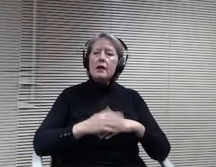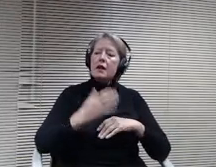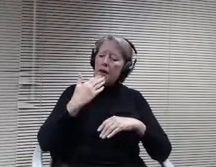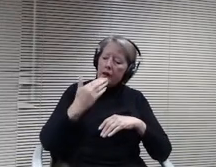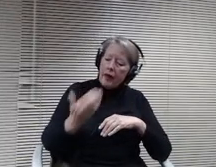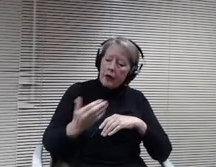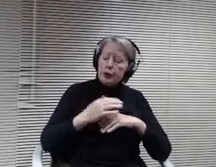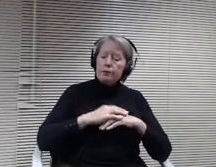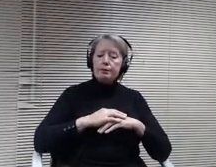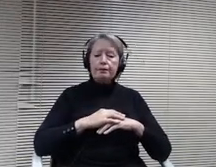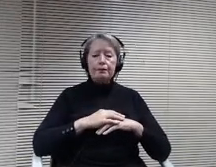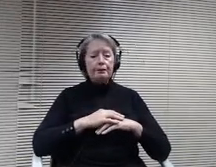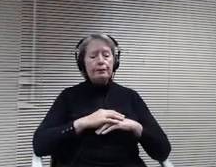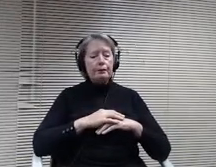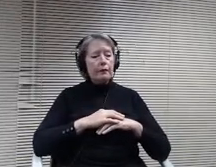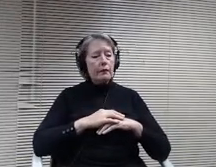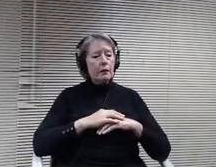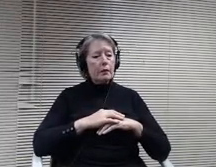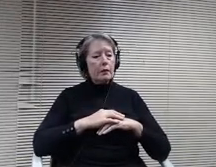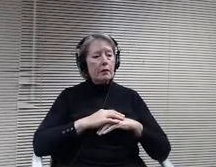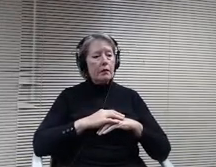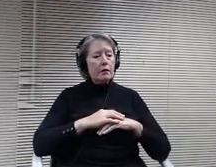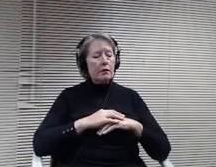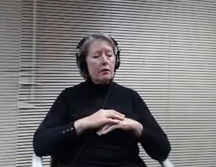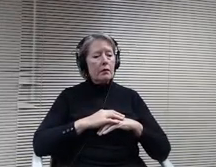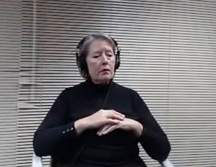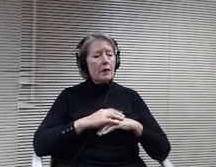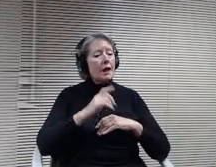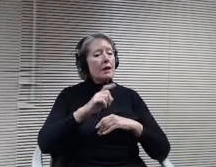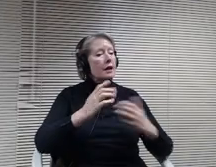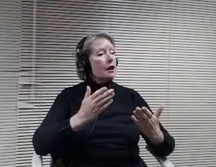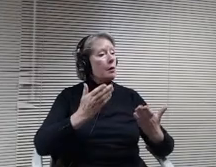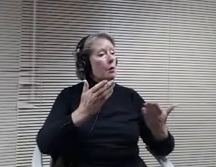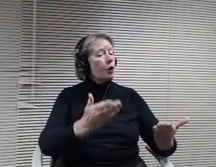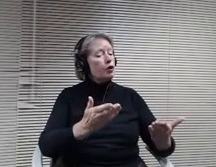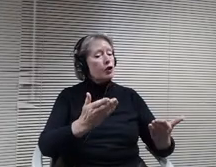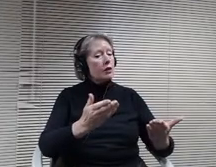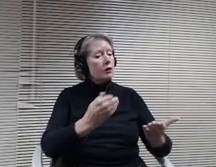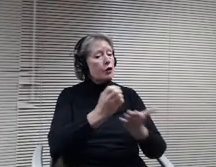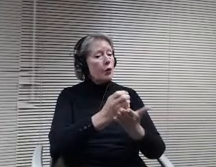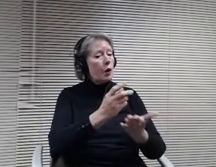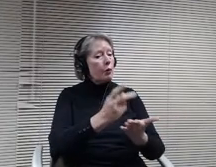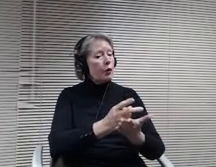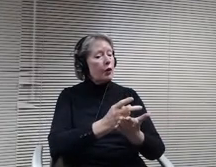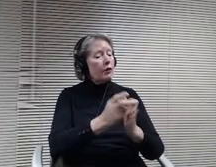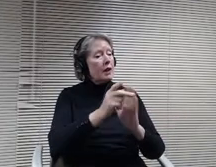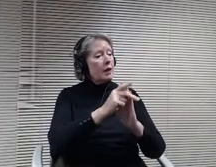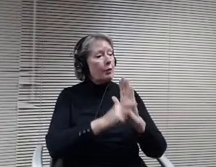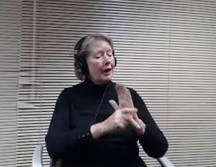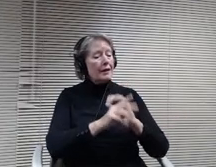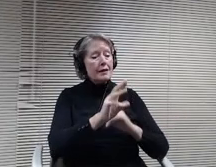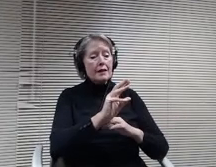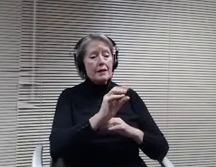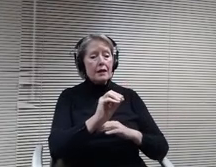Can I get a motion to approve policy 604 inclusive education program as presented?